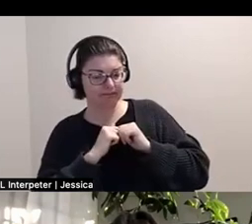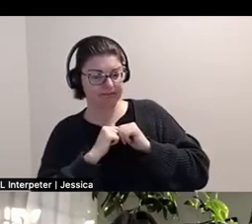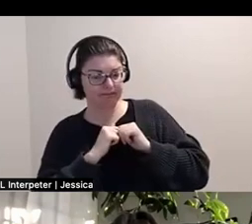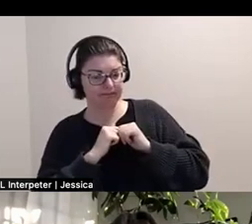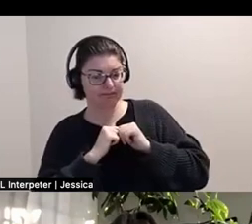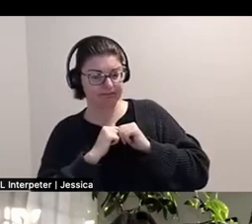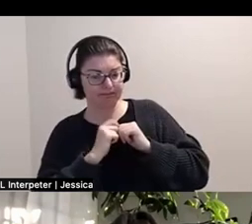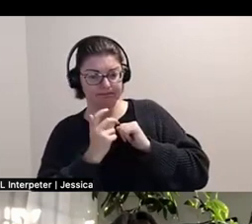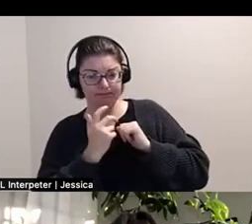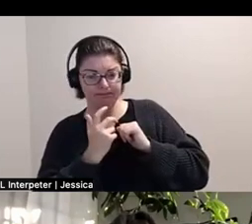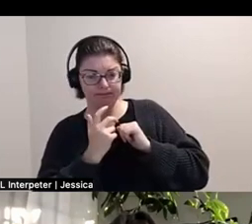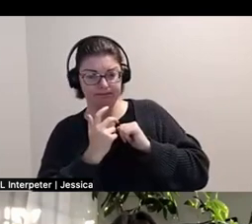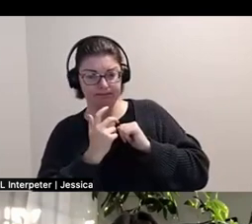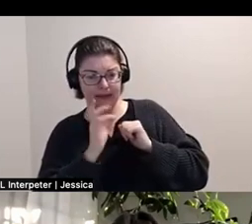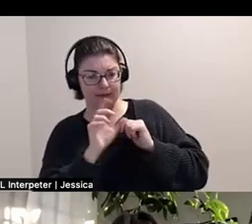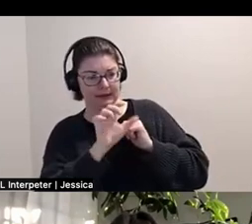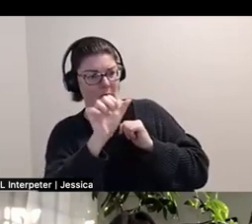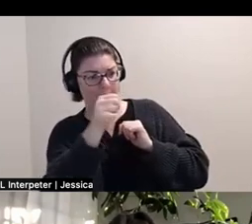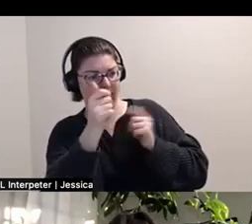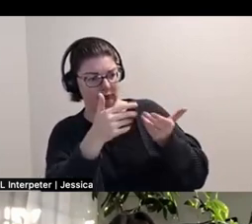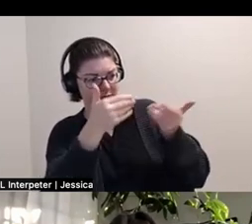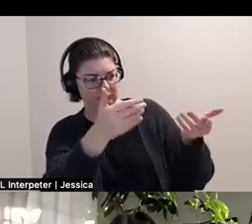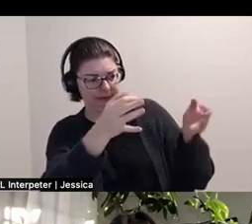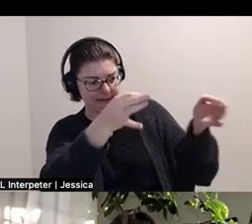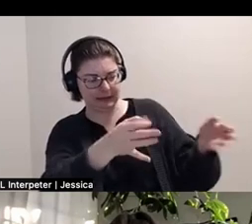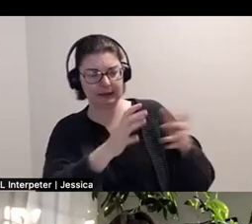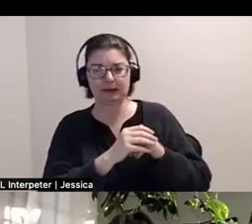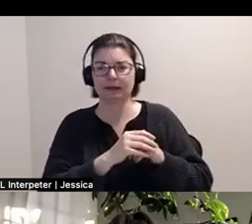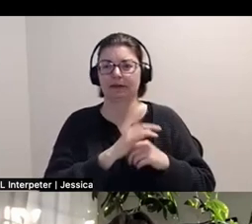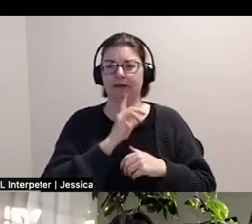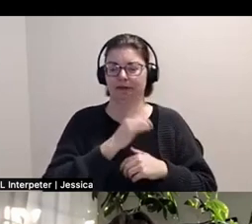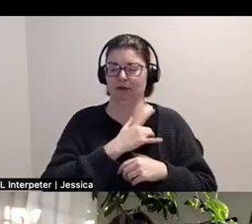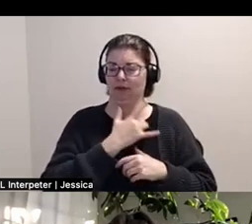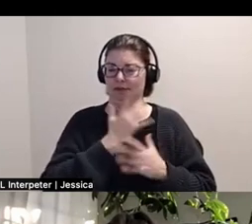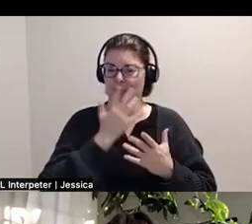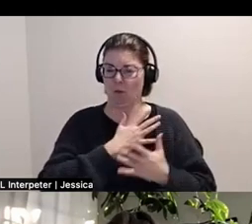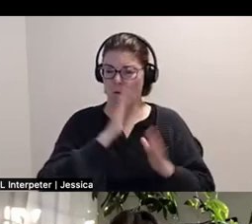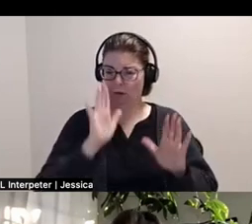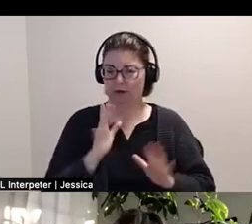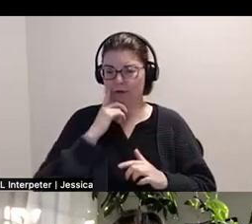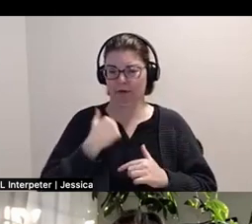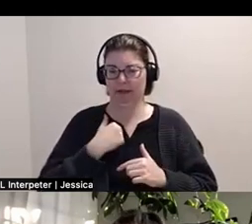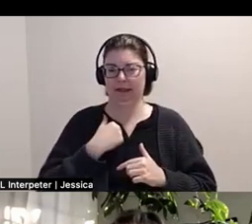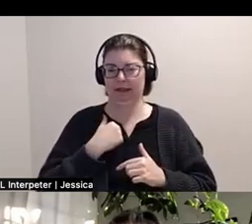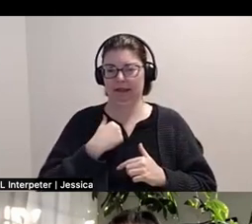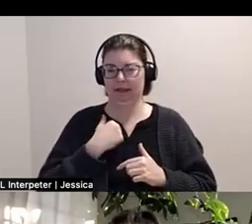be someone else's decisions. And I, it just was so wonderful for me too. Especially with this work